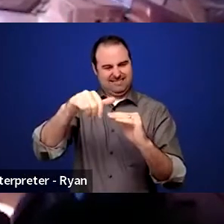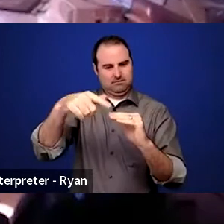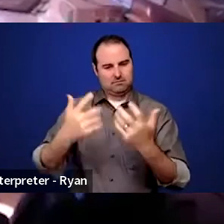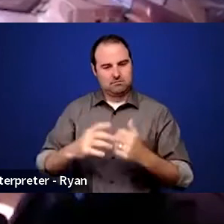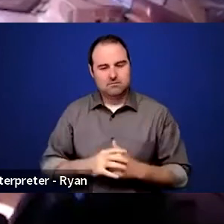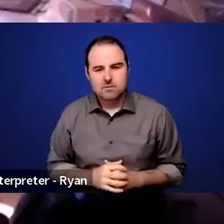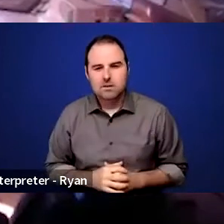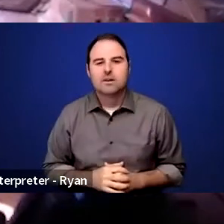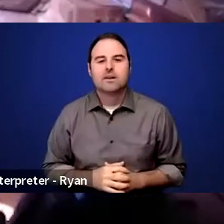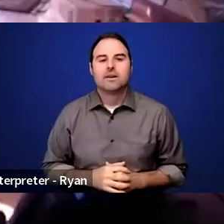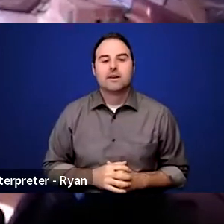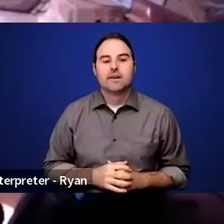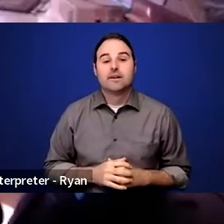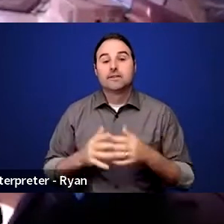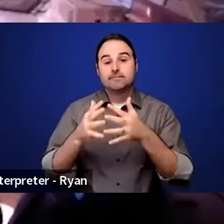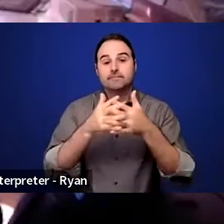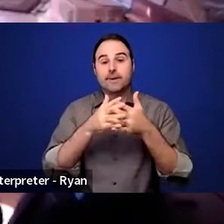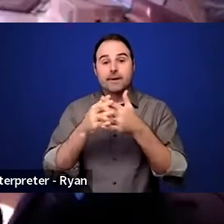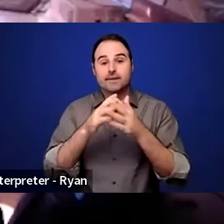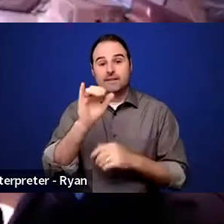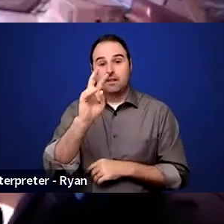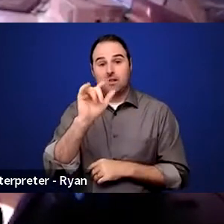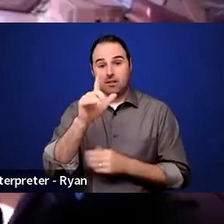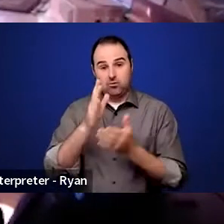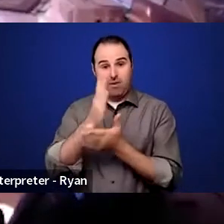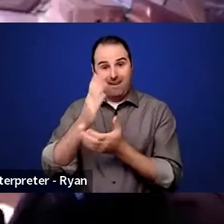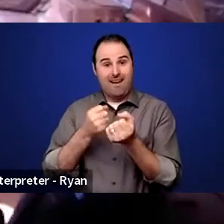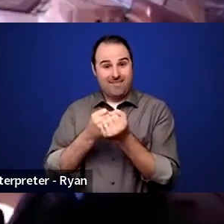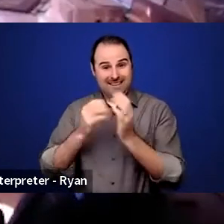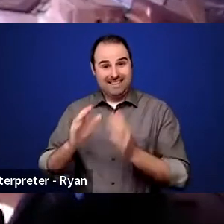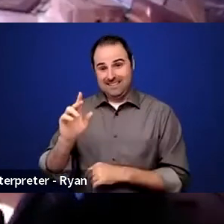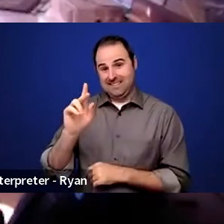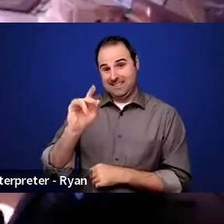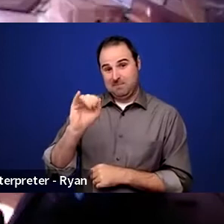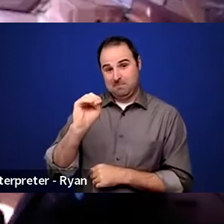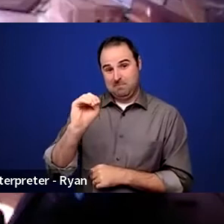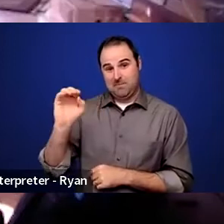The American Civil Rights Advocate and scholar, Kimberle Crenshaw first introduces to the concept